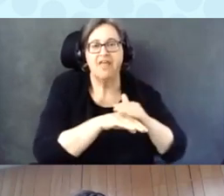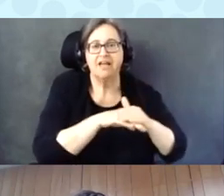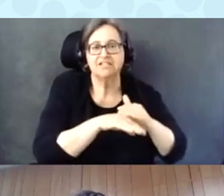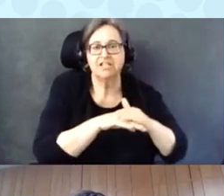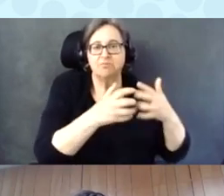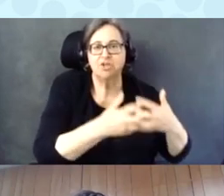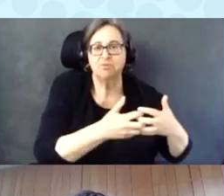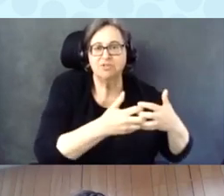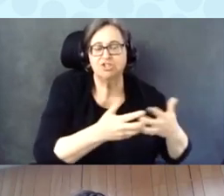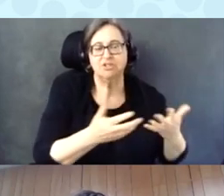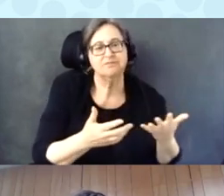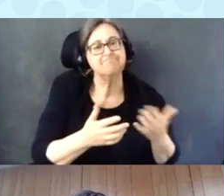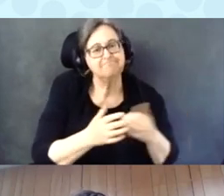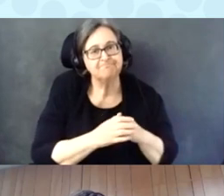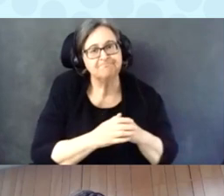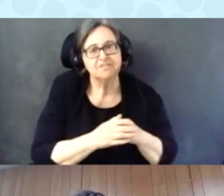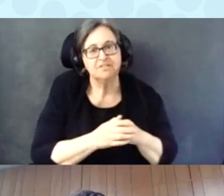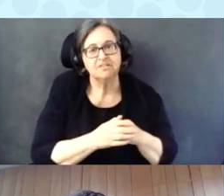marking device is lacking.